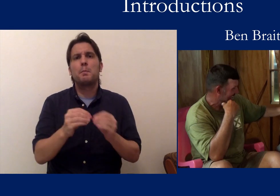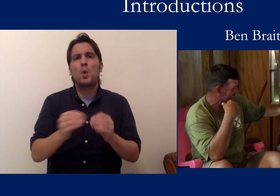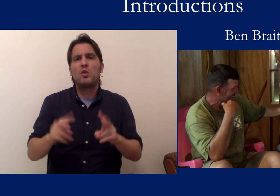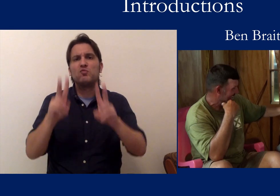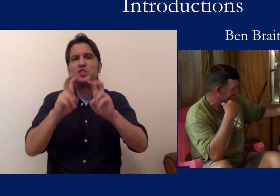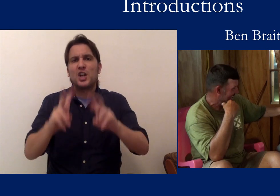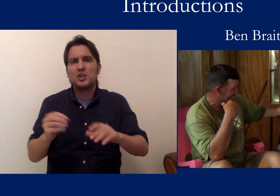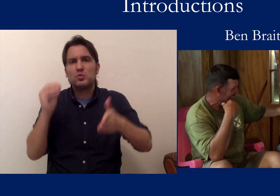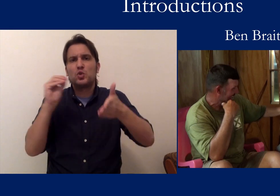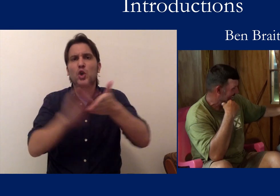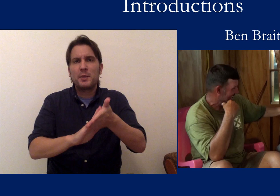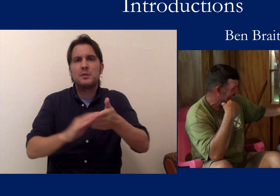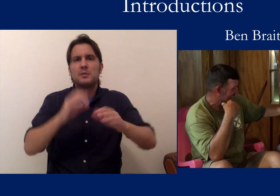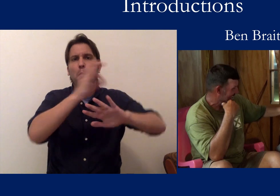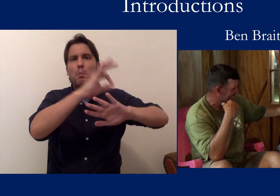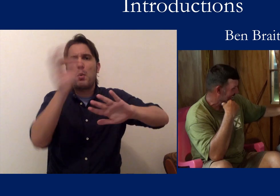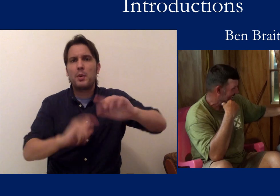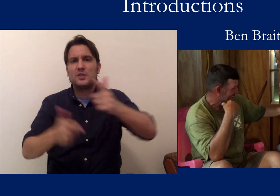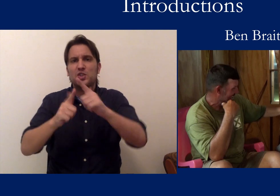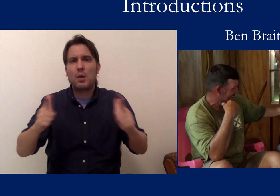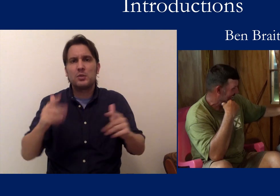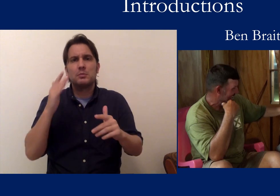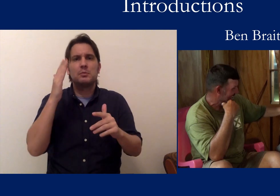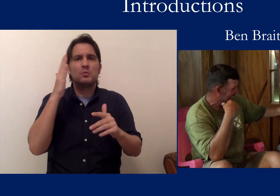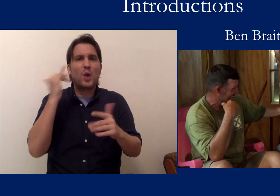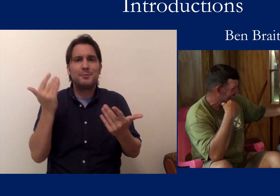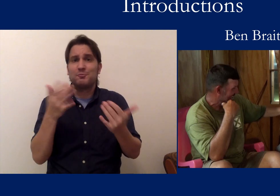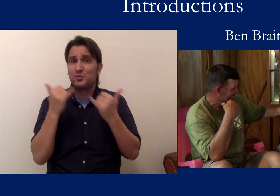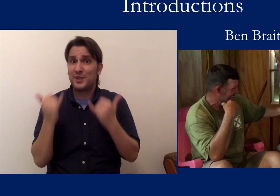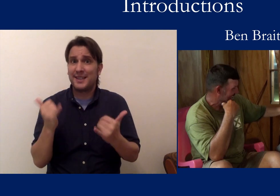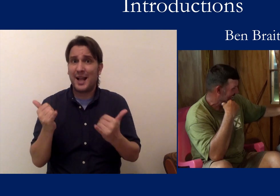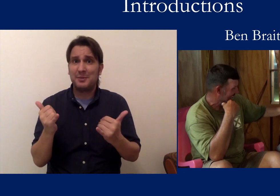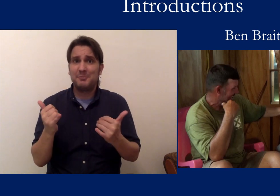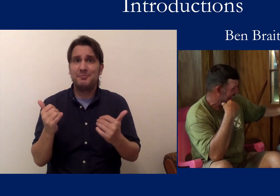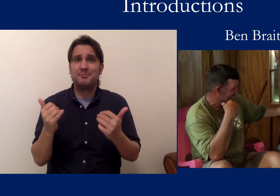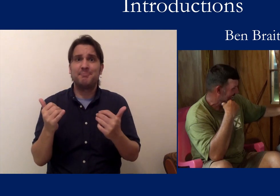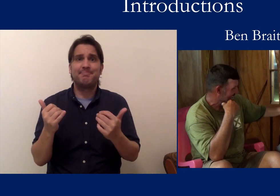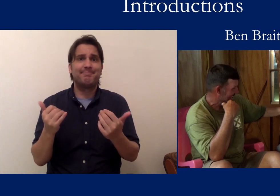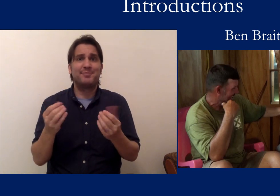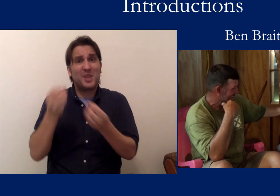We need more research and documentation of Caribbean Sign Languages because at present